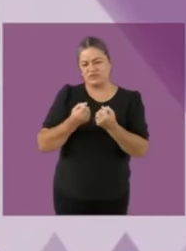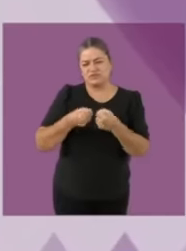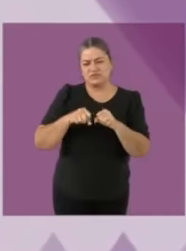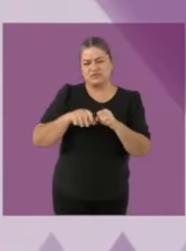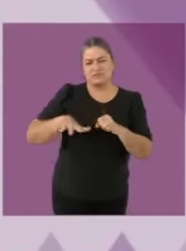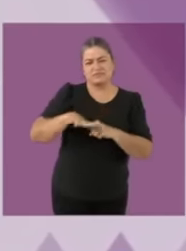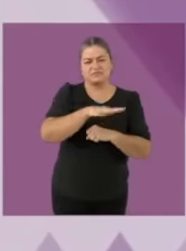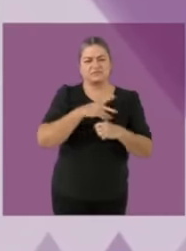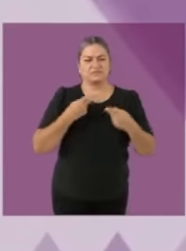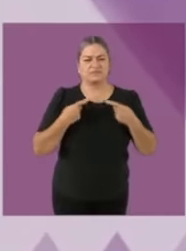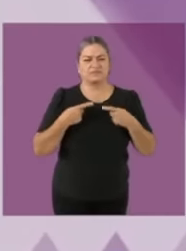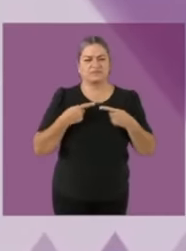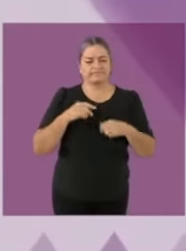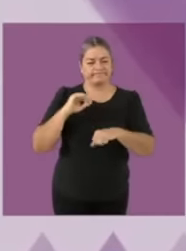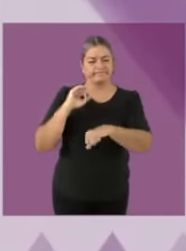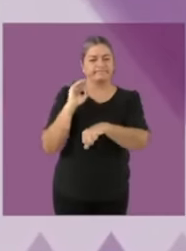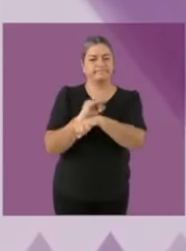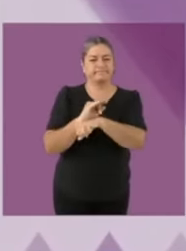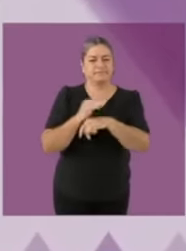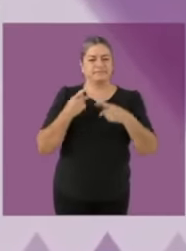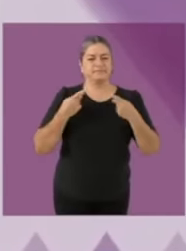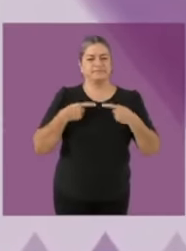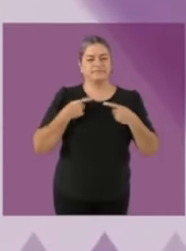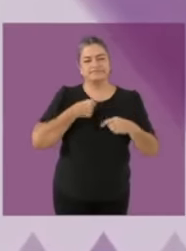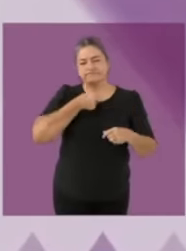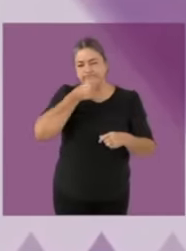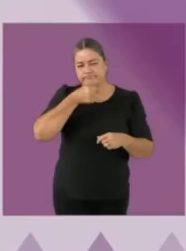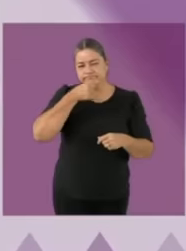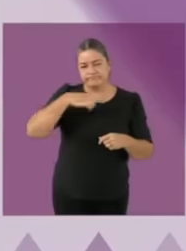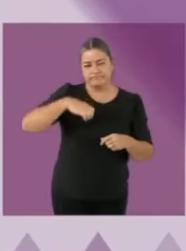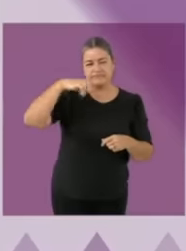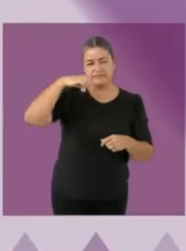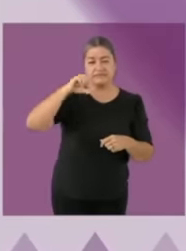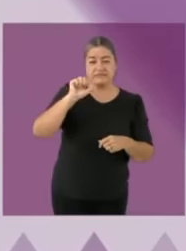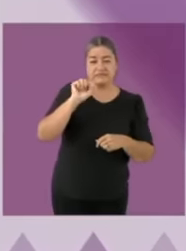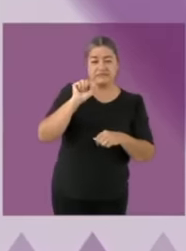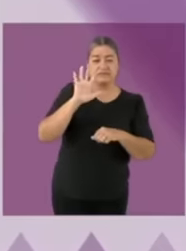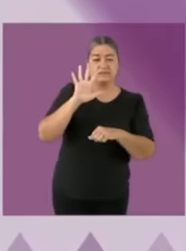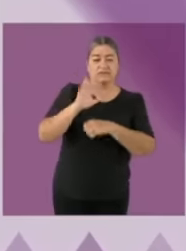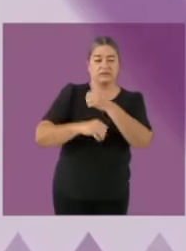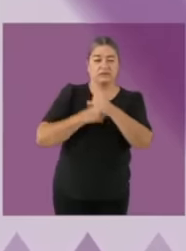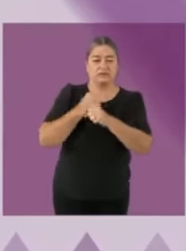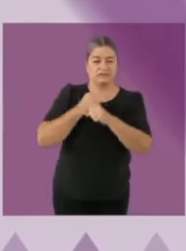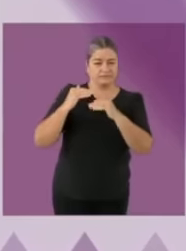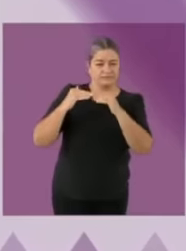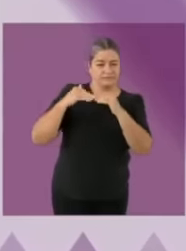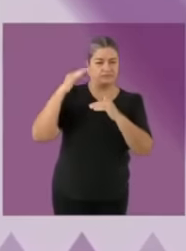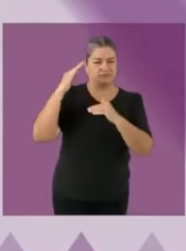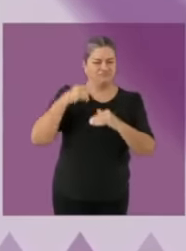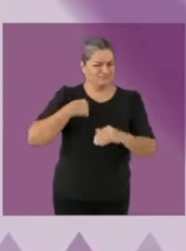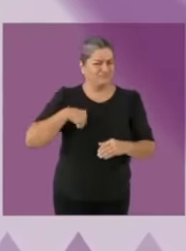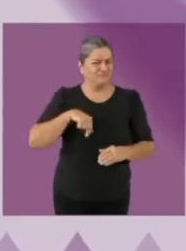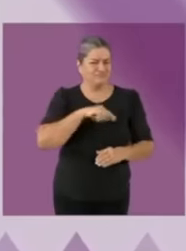proposing that all women between the ages of 60 and 64 be recognized for the first time for the work